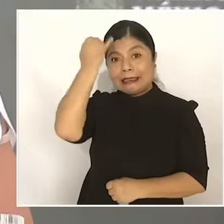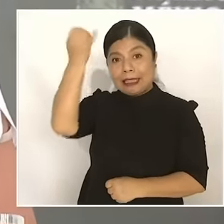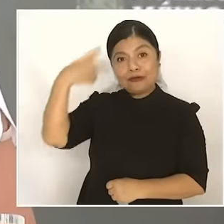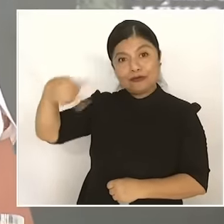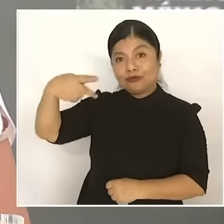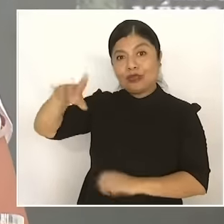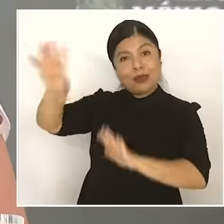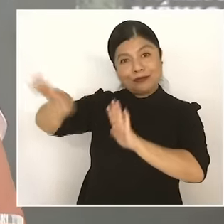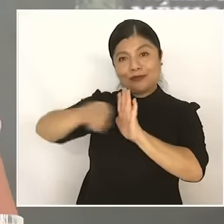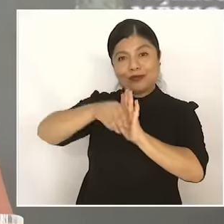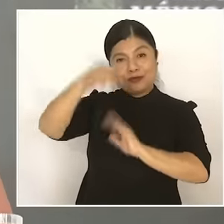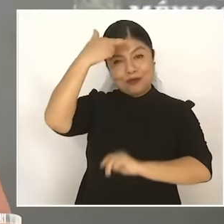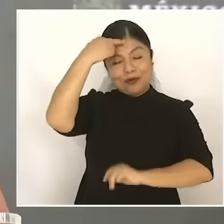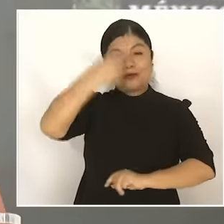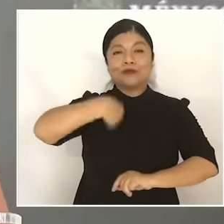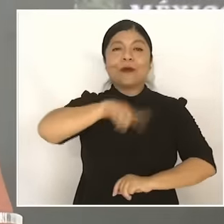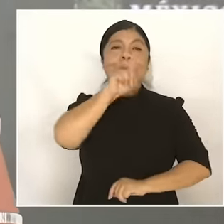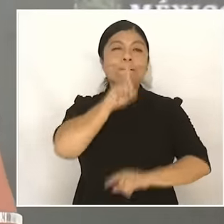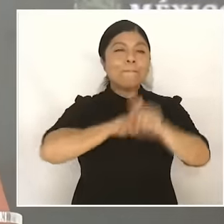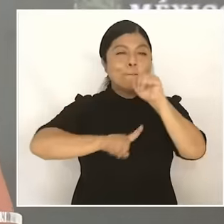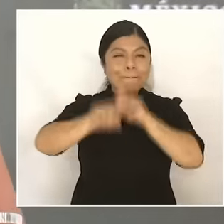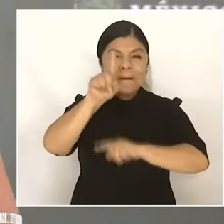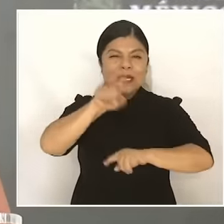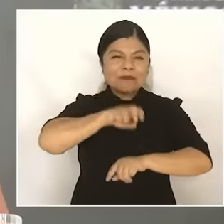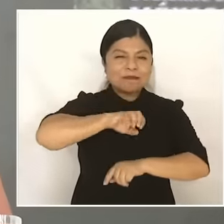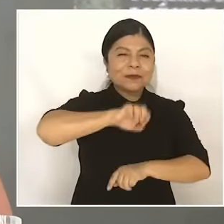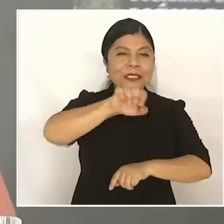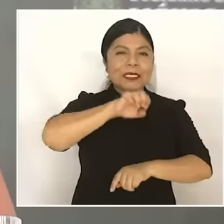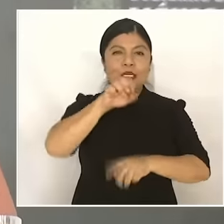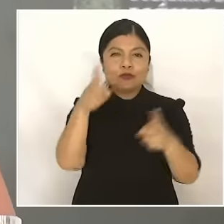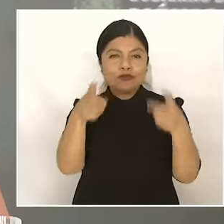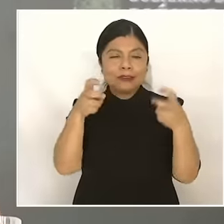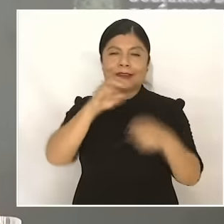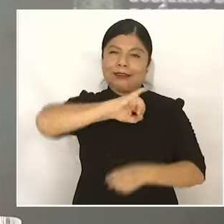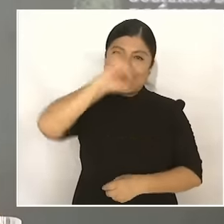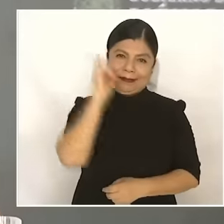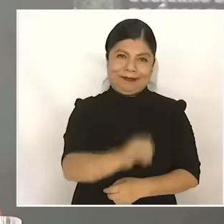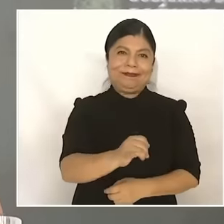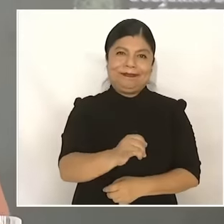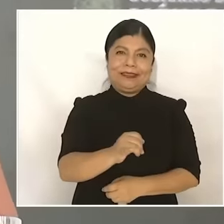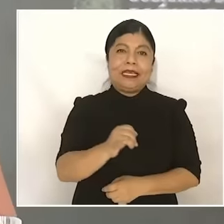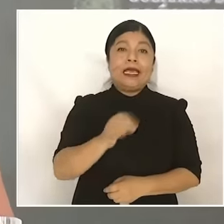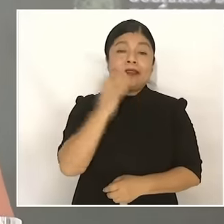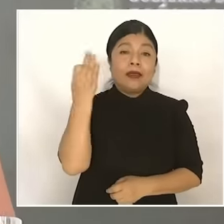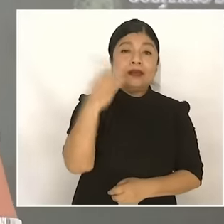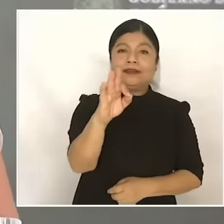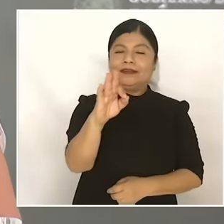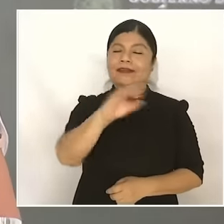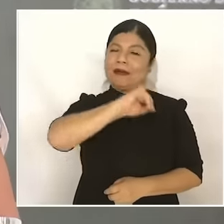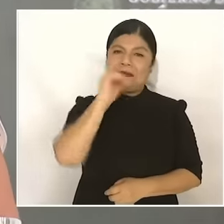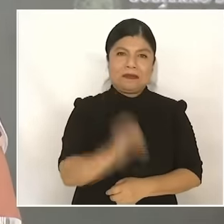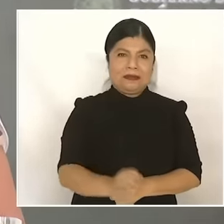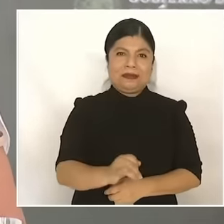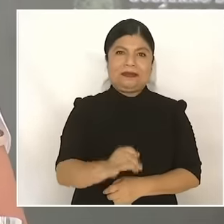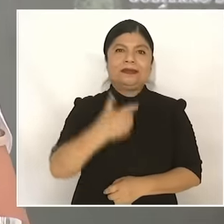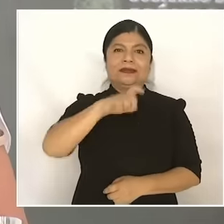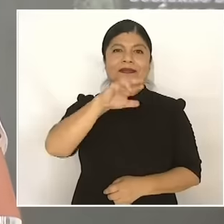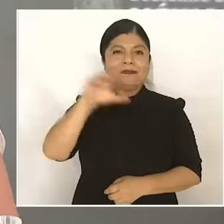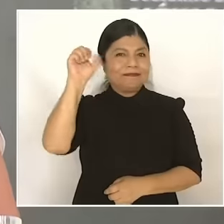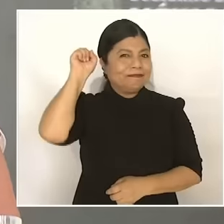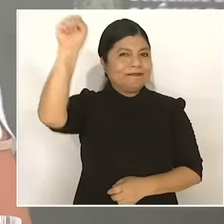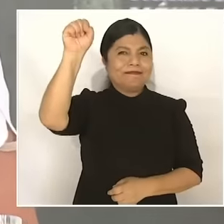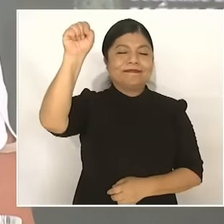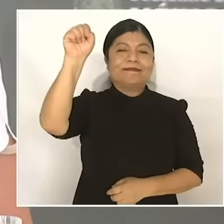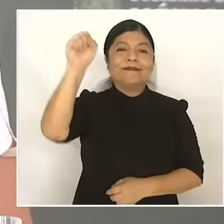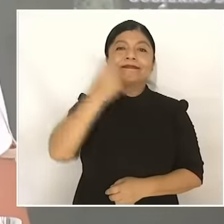betray To the people of Mexico, long live Quintana, long live President López Obrador, long live